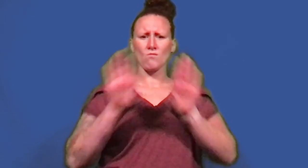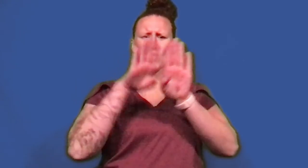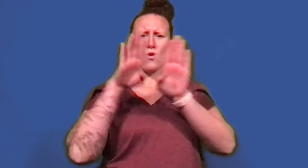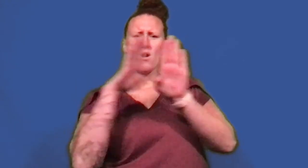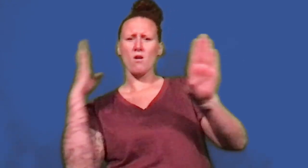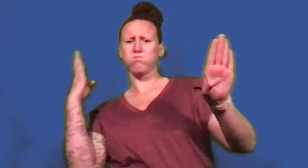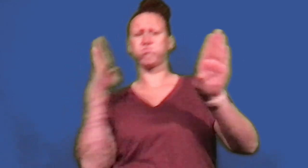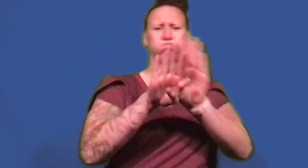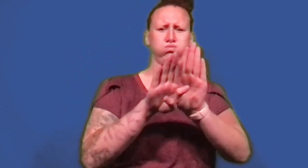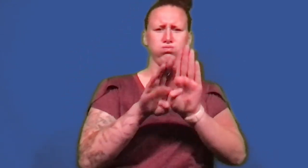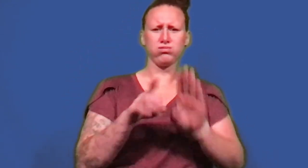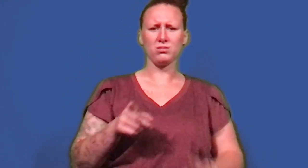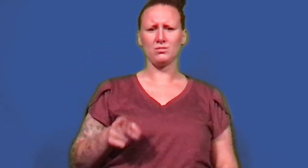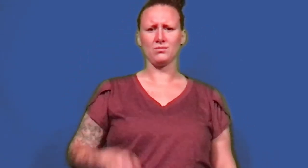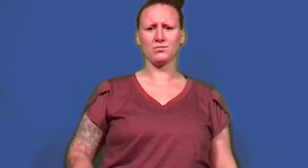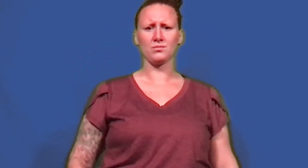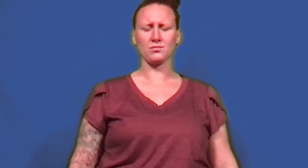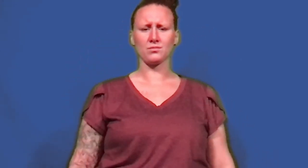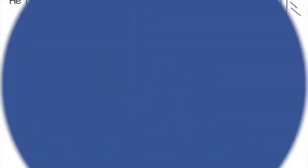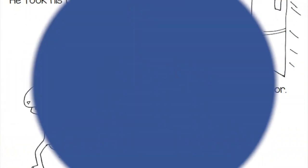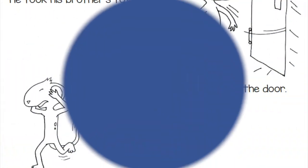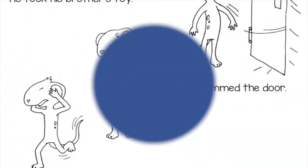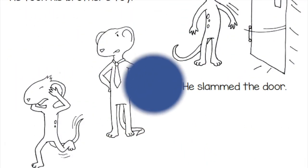He slammed the door.